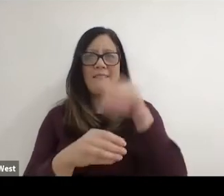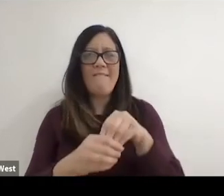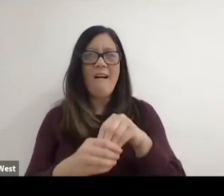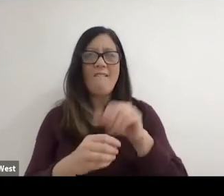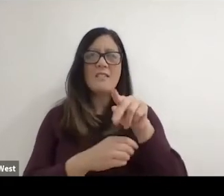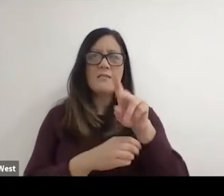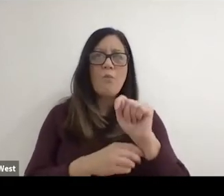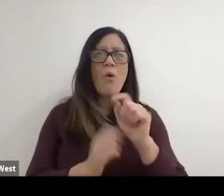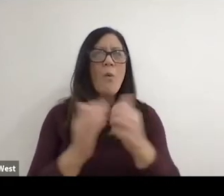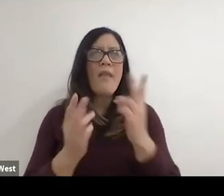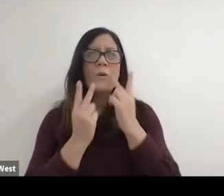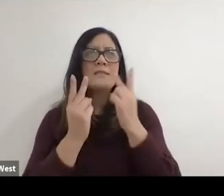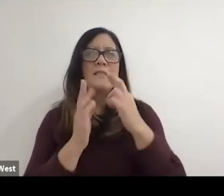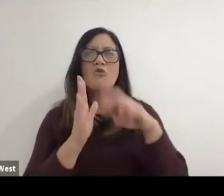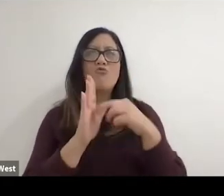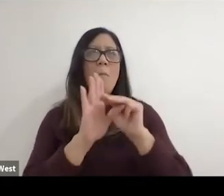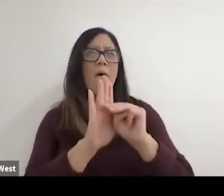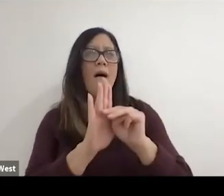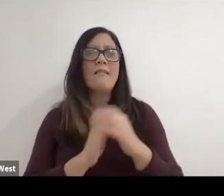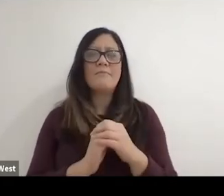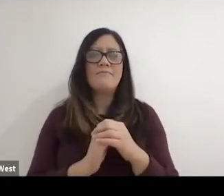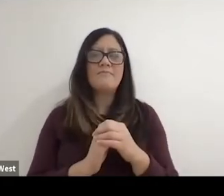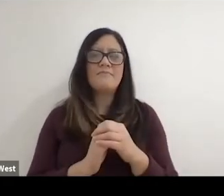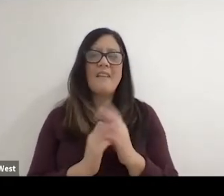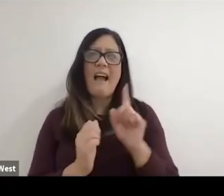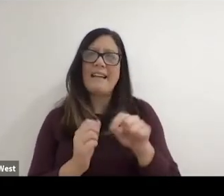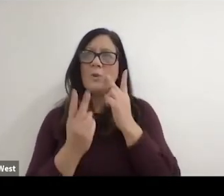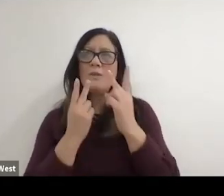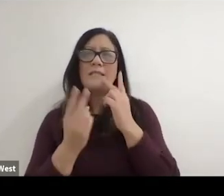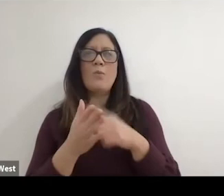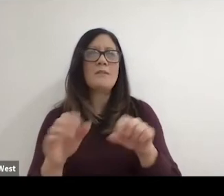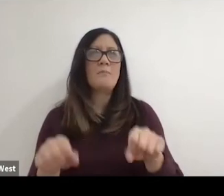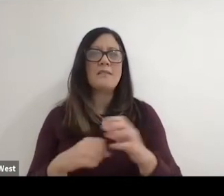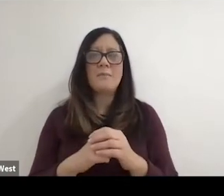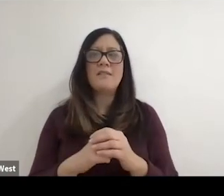seeing those role models and seeing. Seeing what was possible and that's really what what seeing